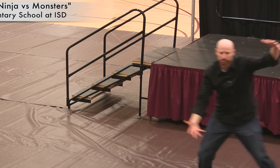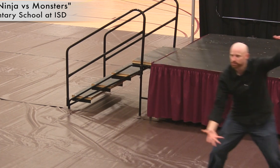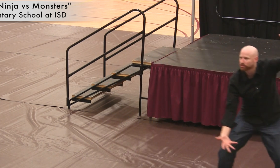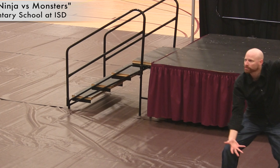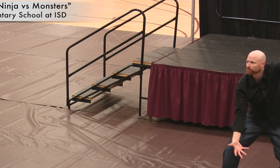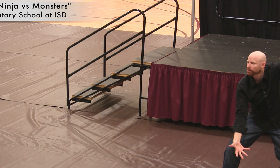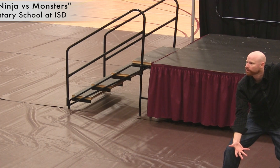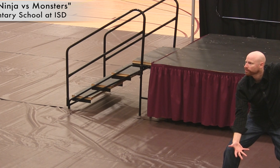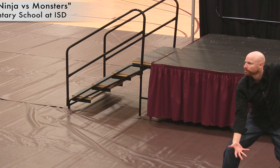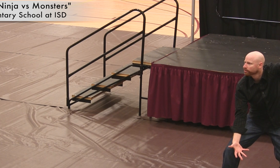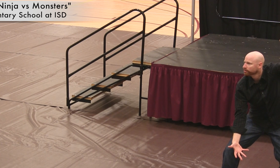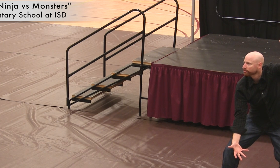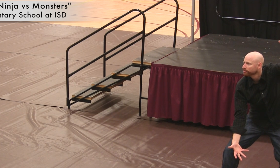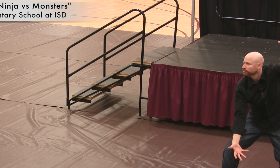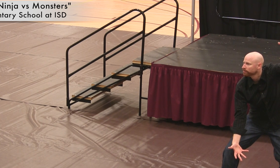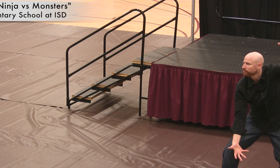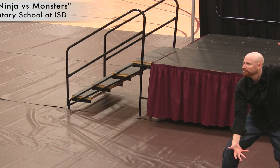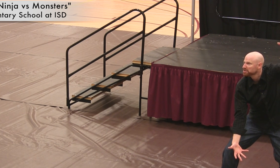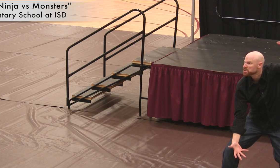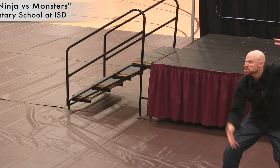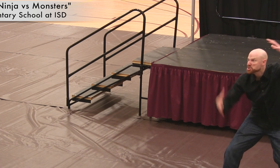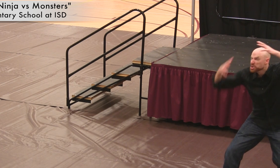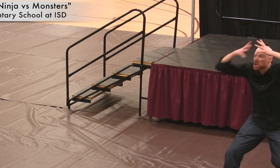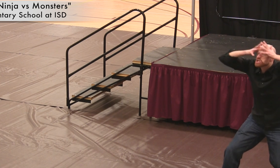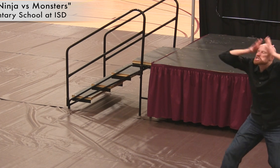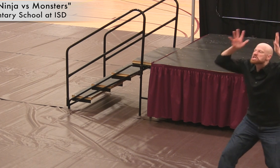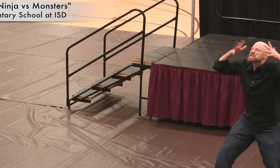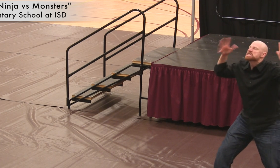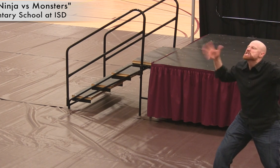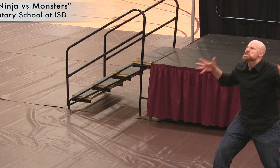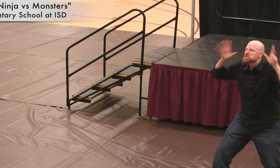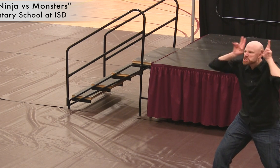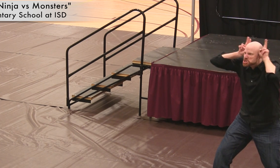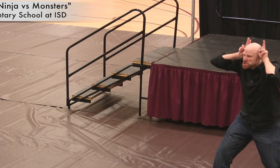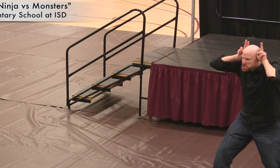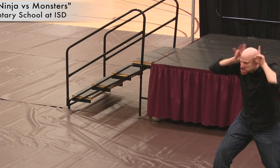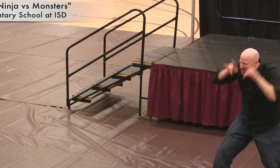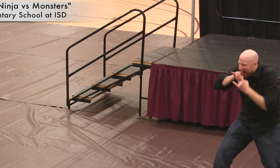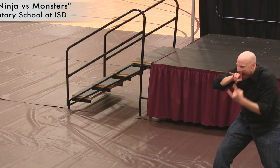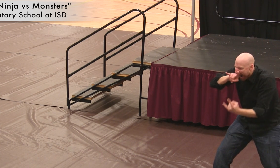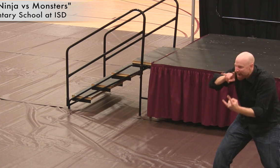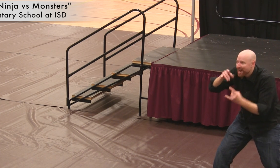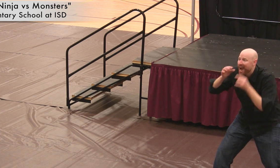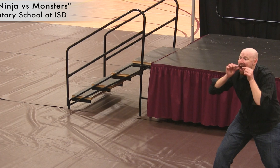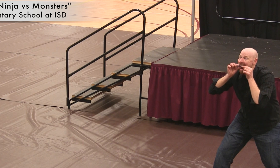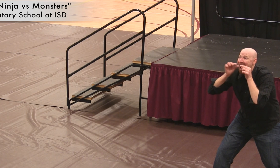IT'S THIS BIG! [describes tiger’s head]